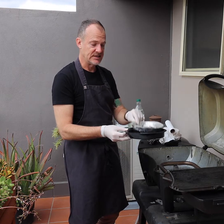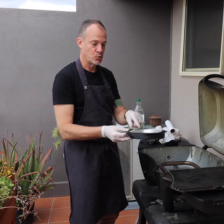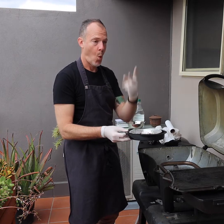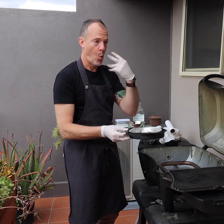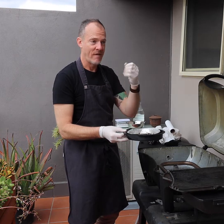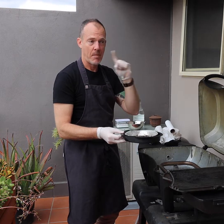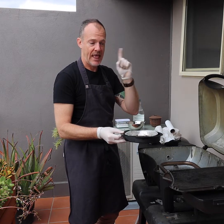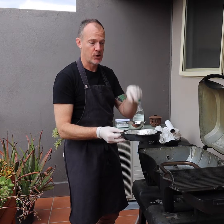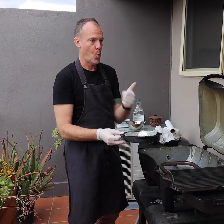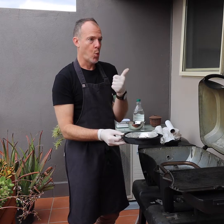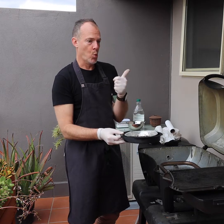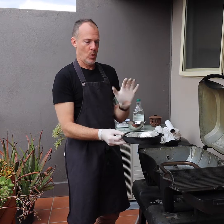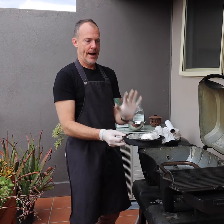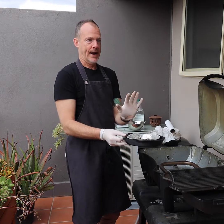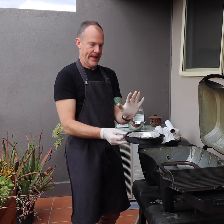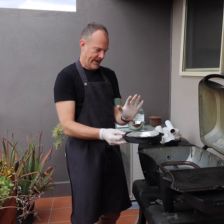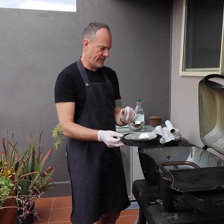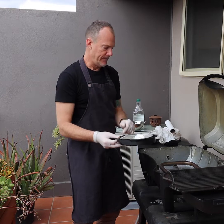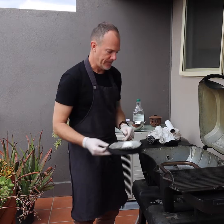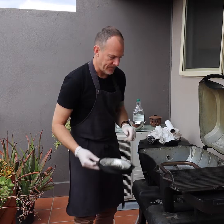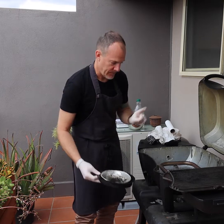This tray is old, from last year, but it's still good so we can keep it there for now.